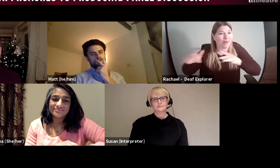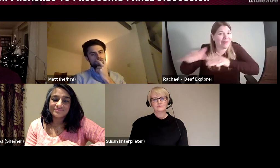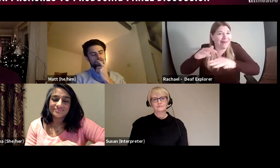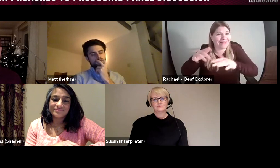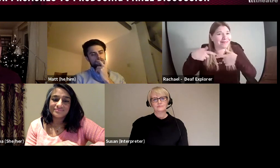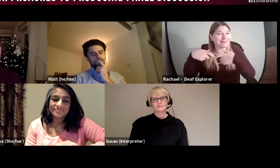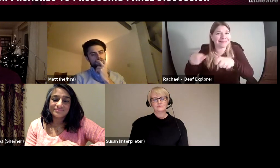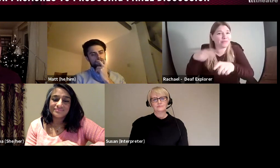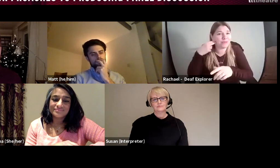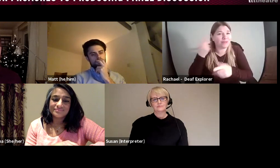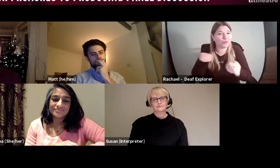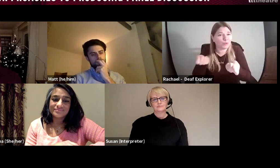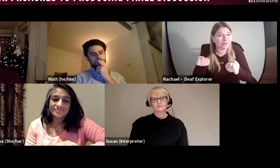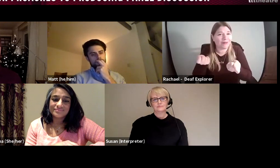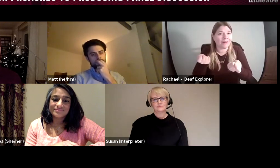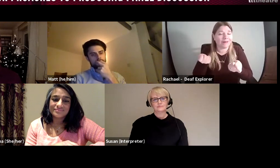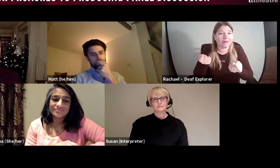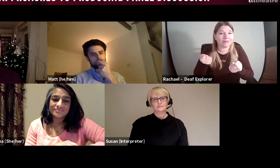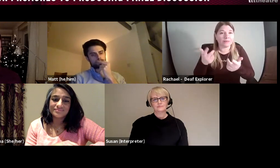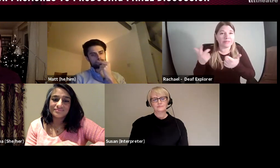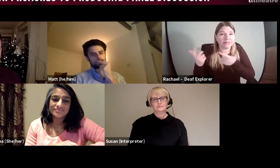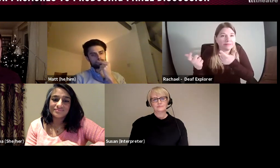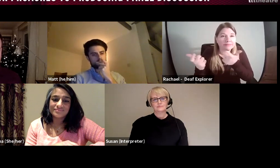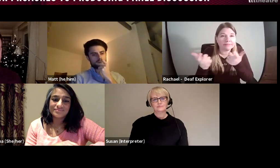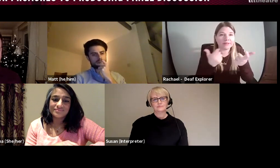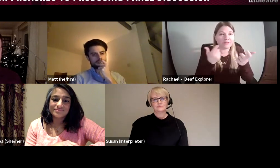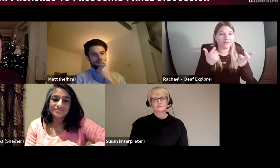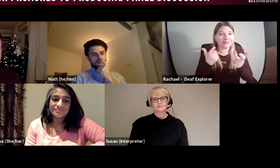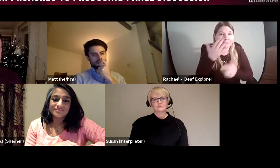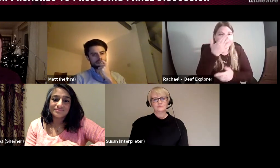suppose different, because there are many barriers for deaf people out there whether that's in arts,